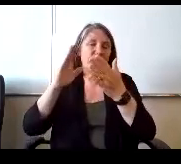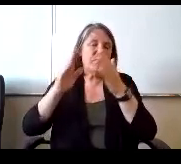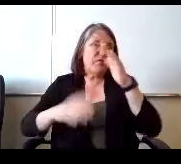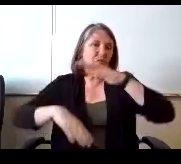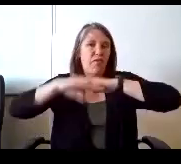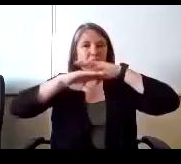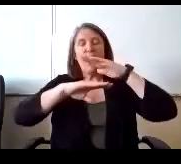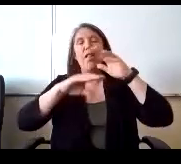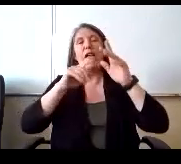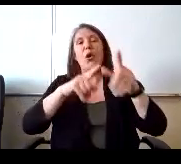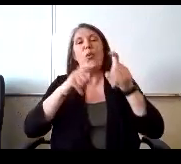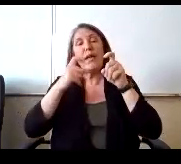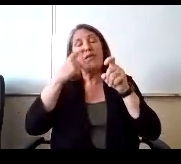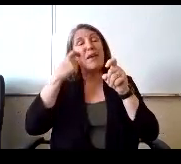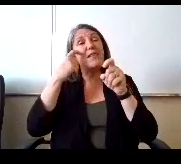also because of the need for kids.